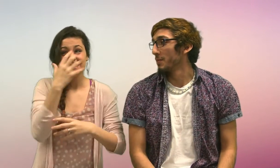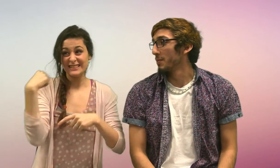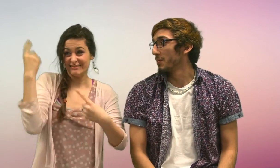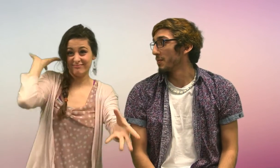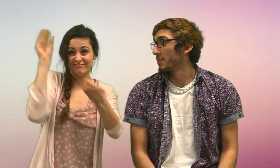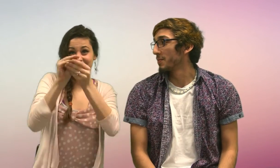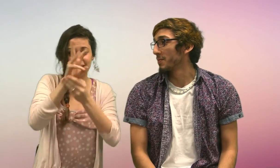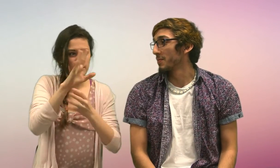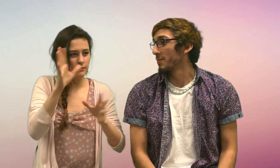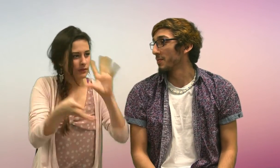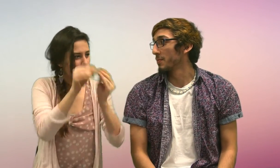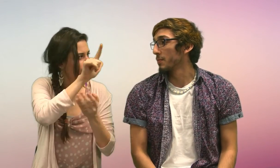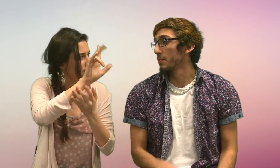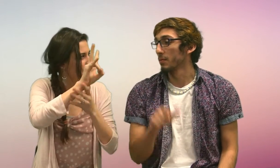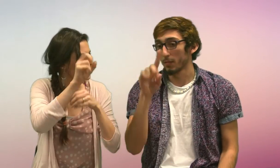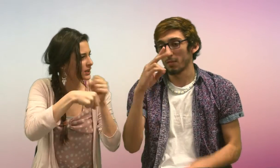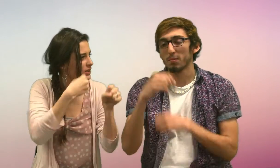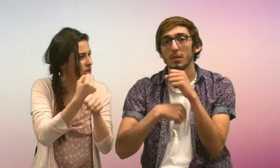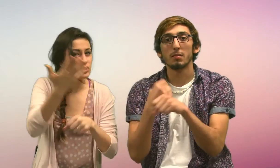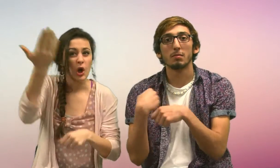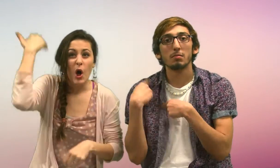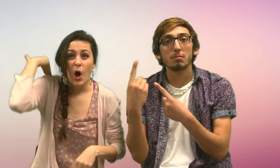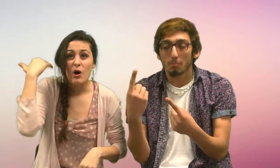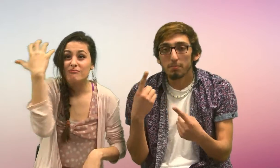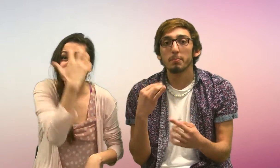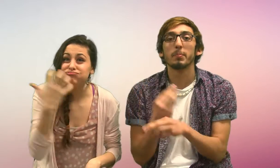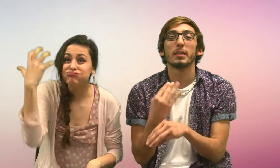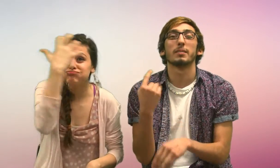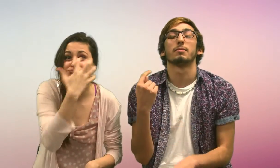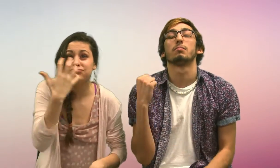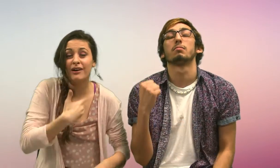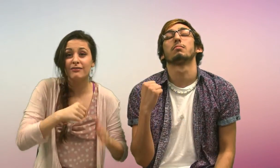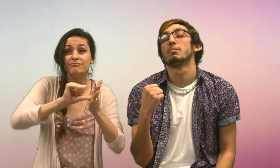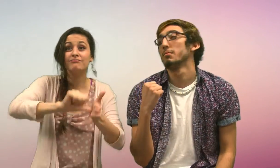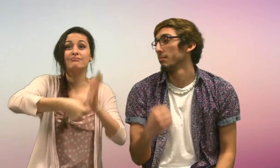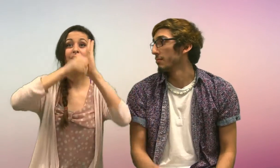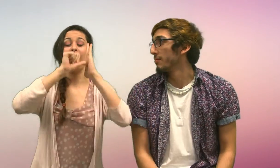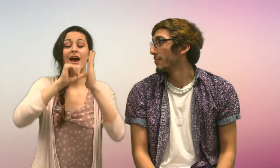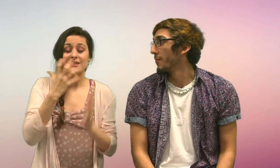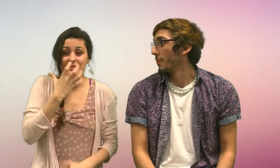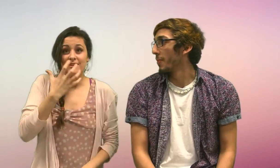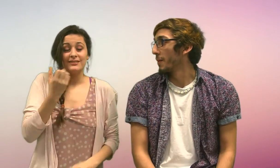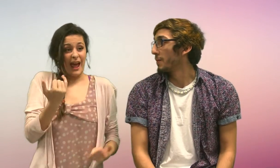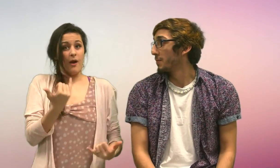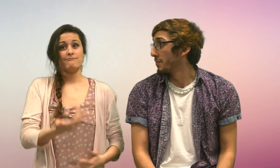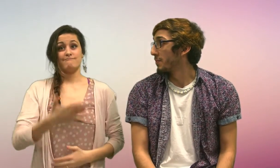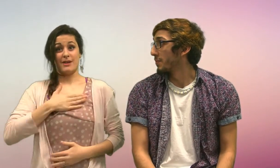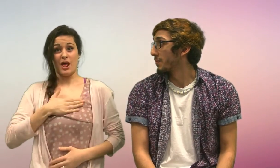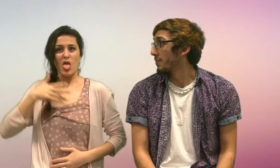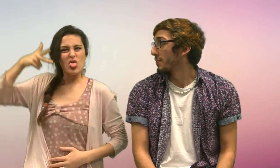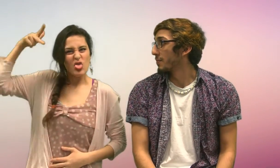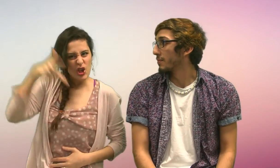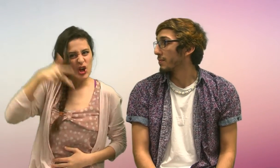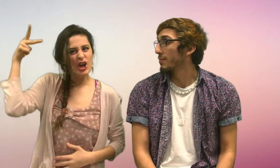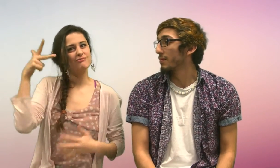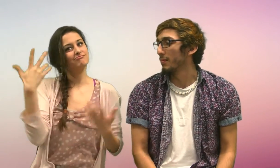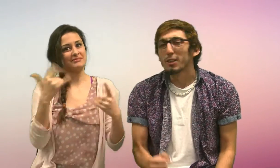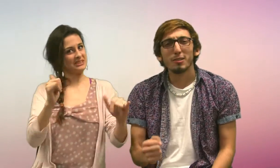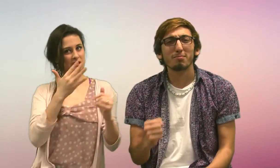It's been 27 years since our last banner. Wow, now I'm impressed! Now, my girls team got 3rd place.